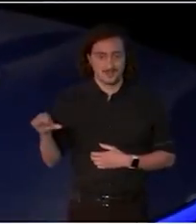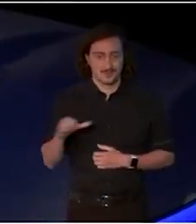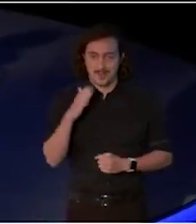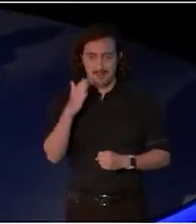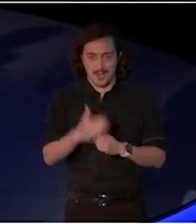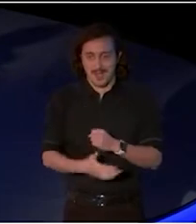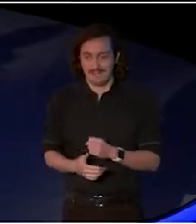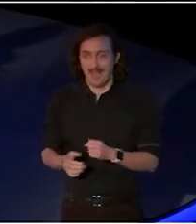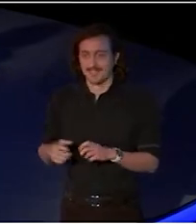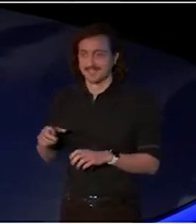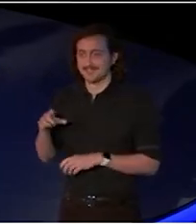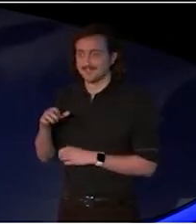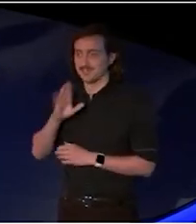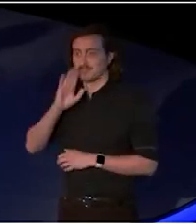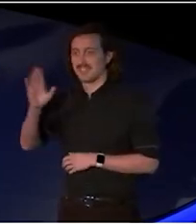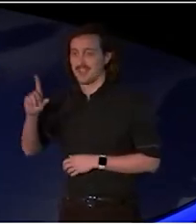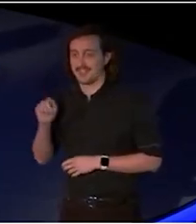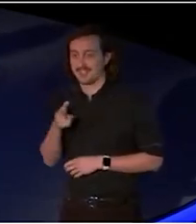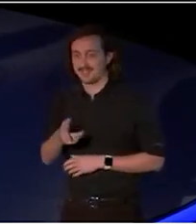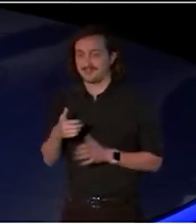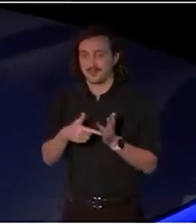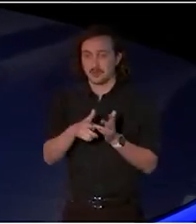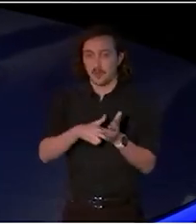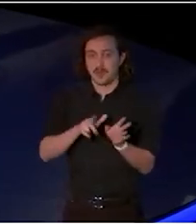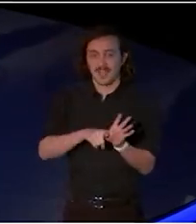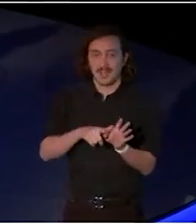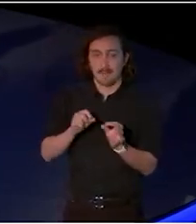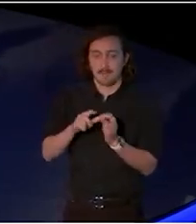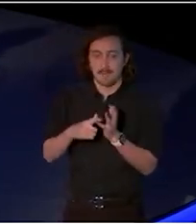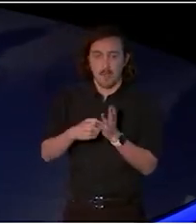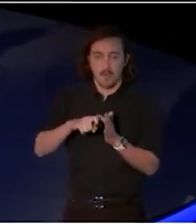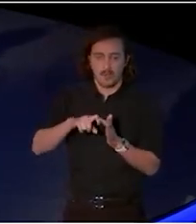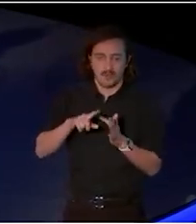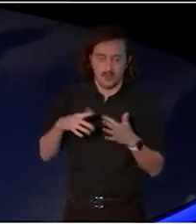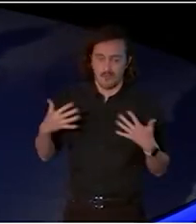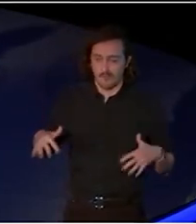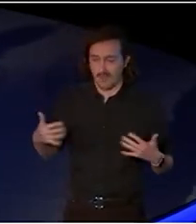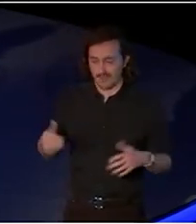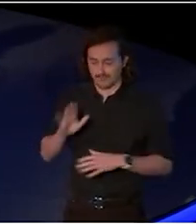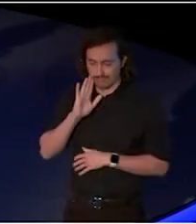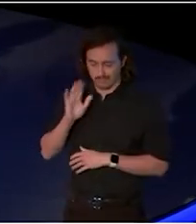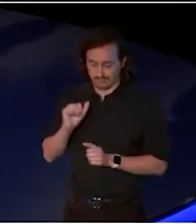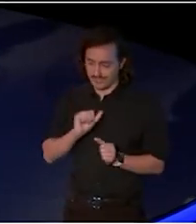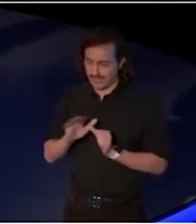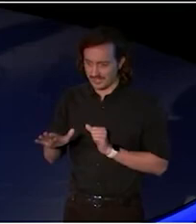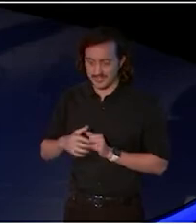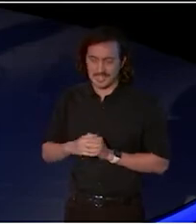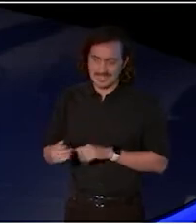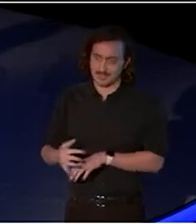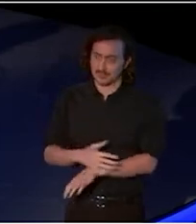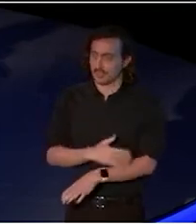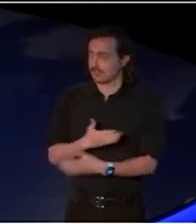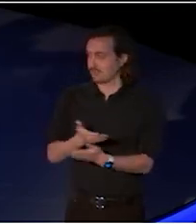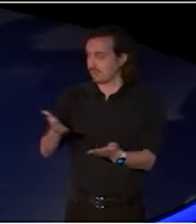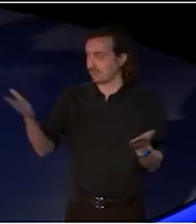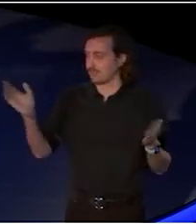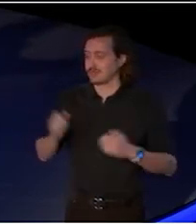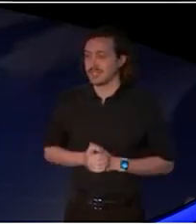What an extraordinary speech and an incredible inspiration for all of us. Welcome to Creative Australia.